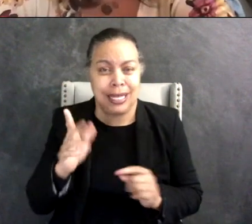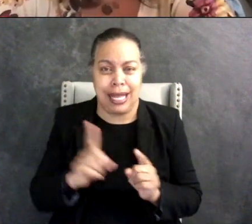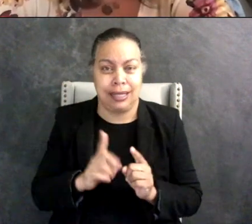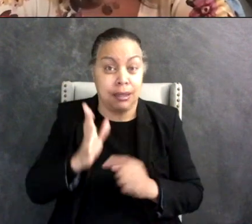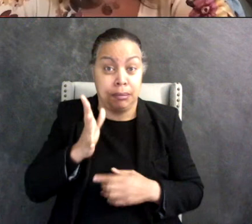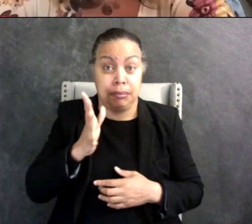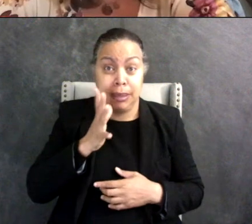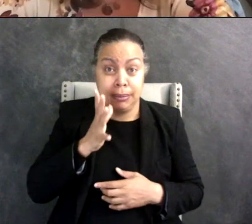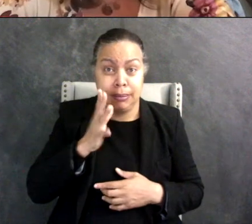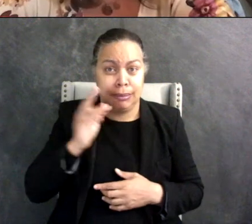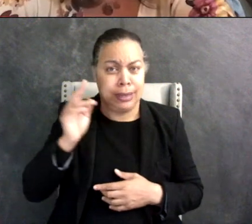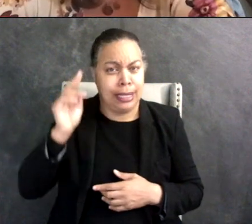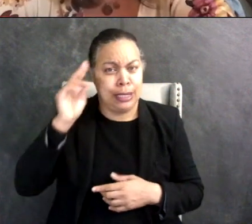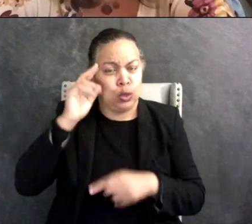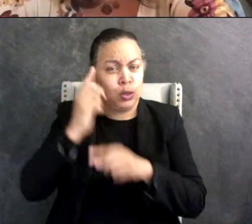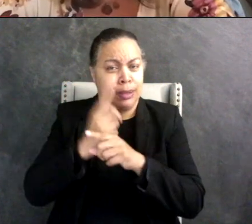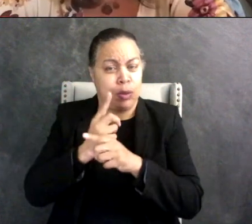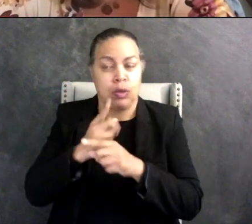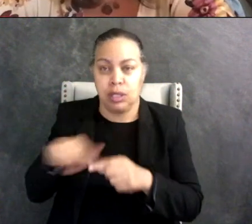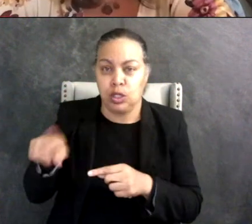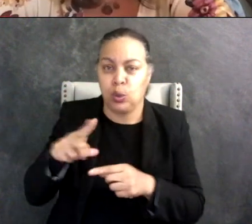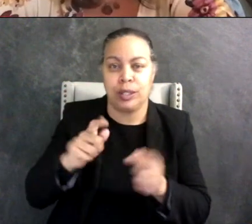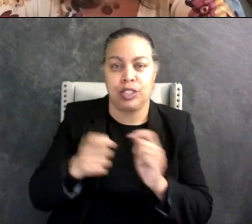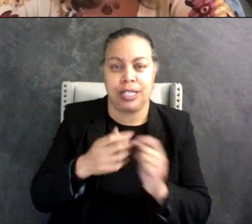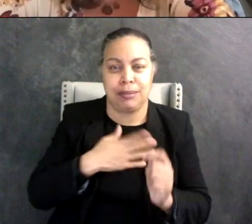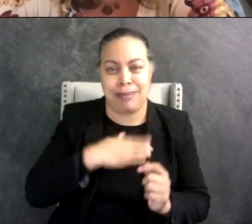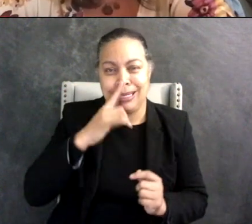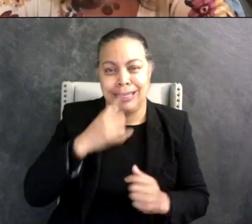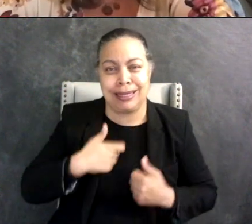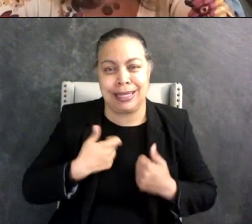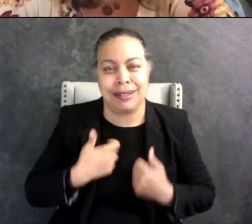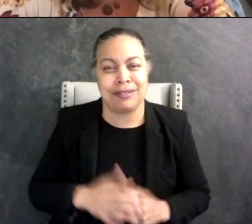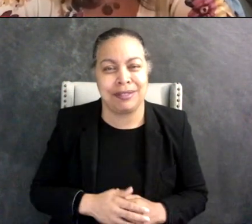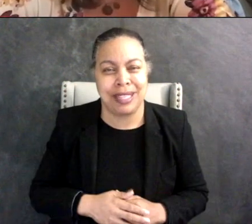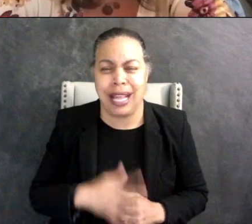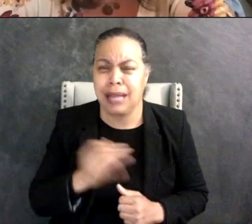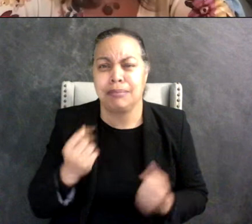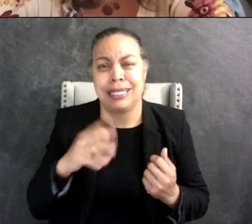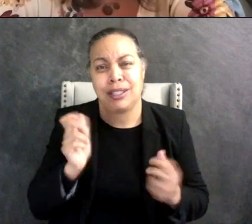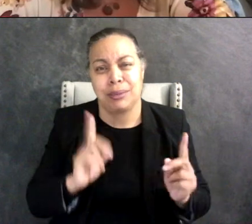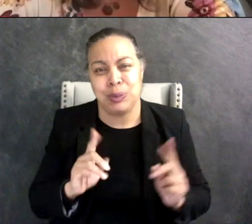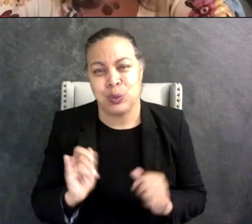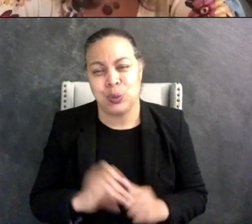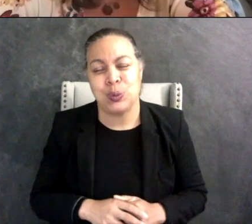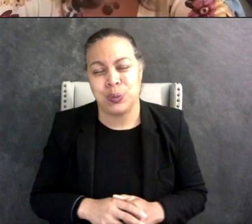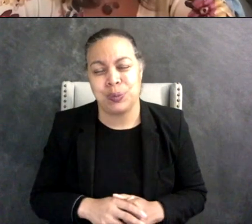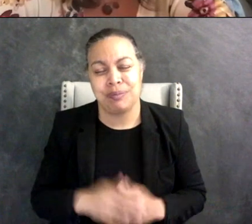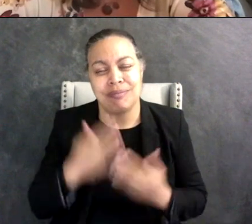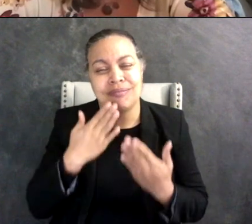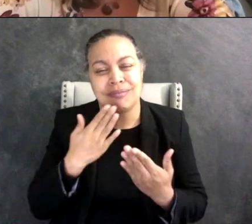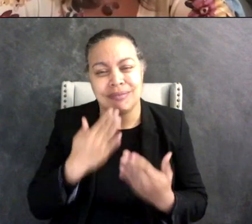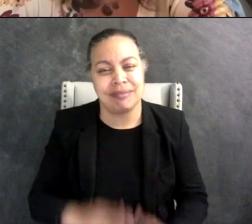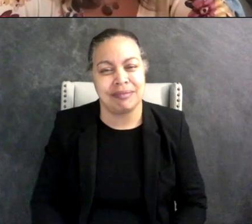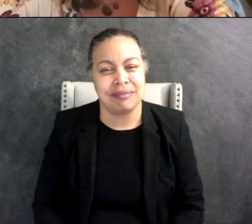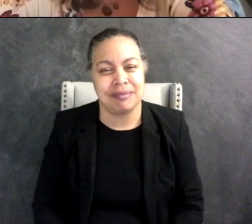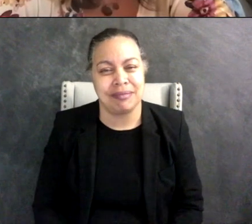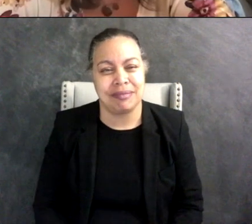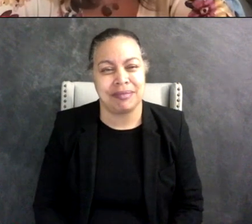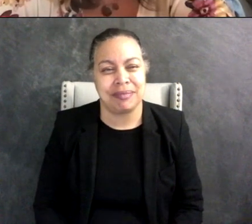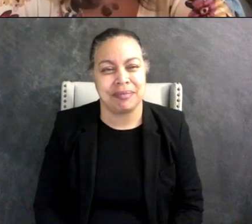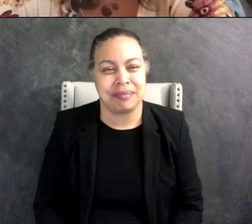you have changed my kids life and many others so I'm really appreciative. Thank you, it's encouraging